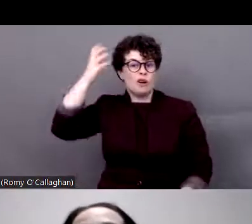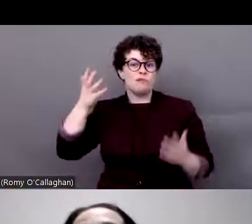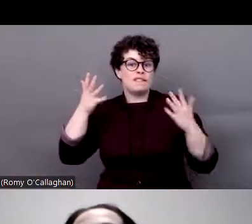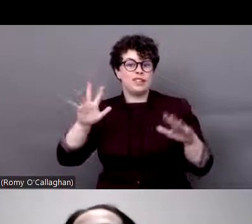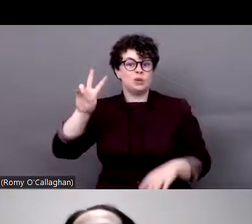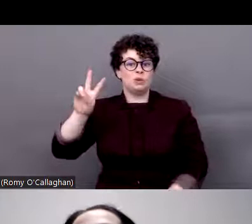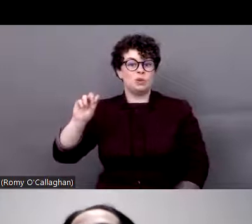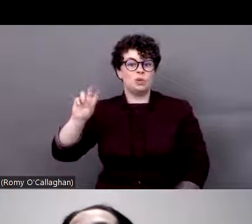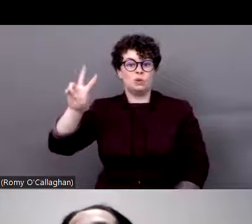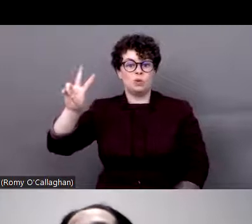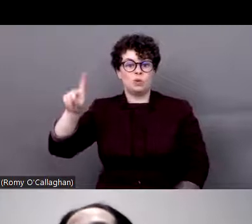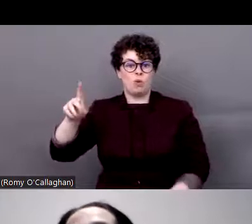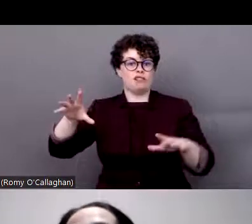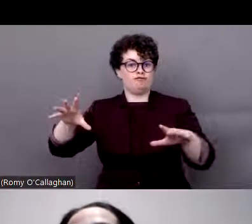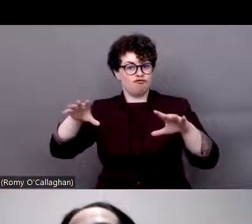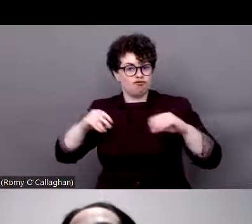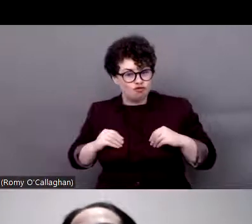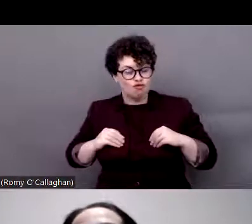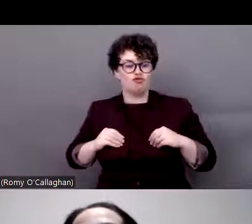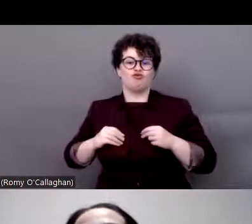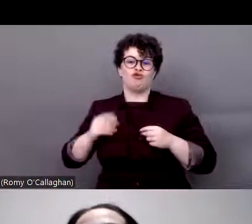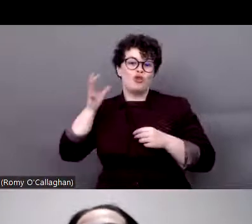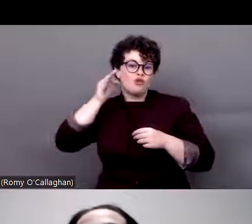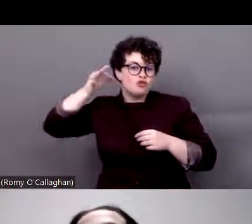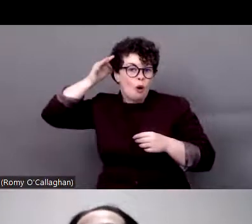Unfortunately, provisions and